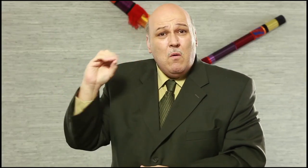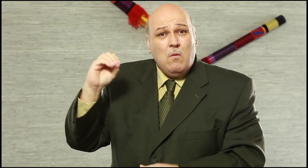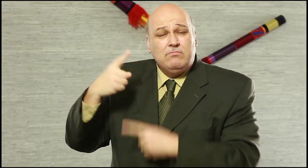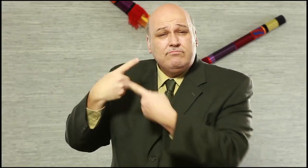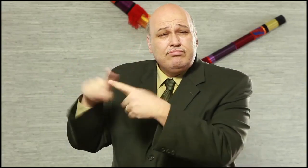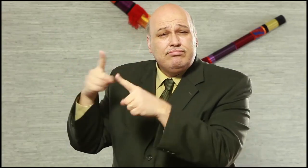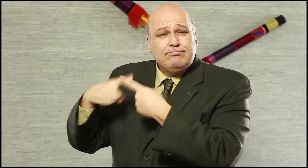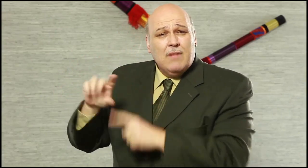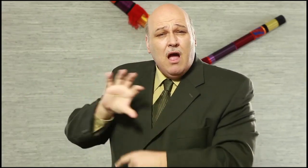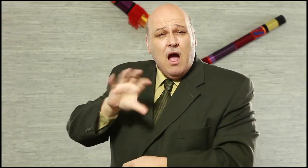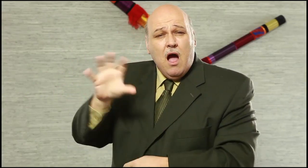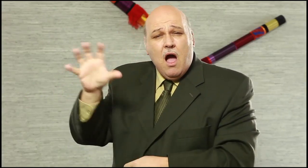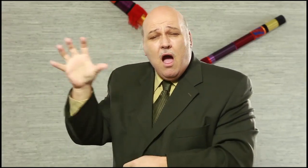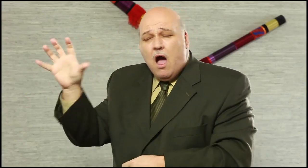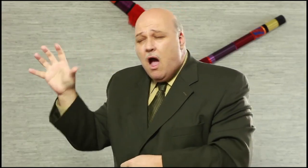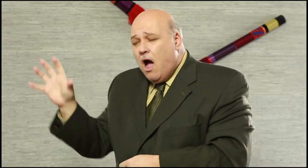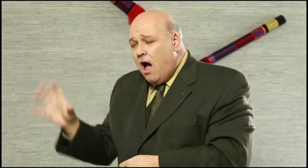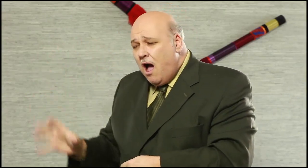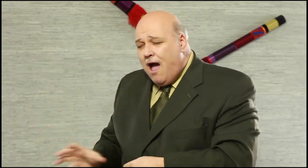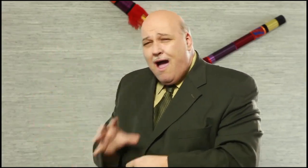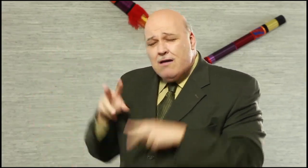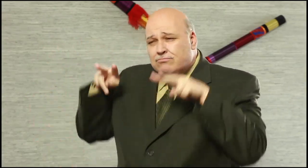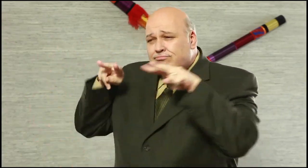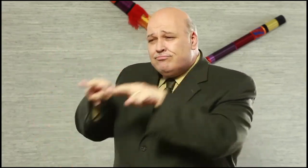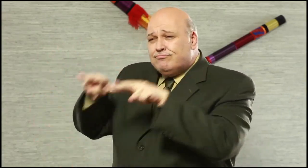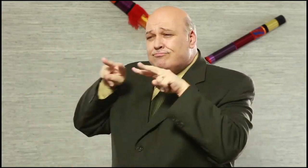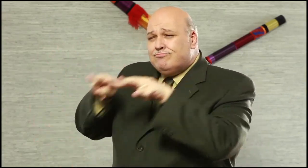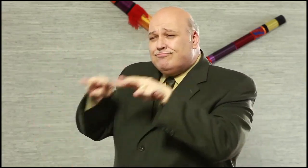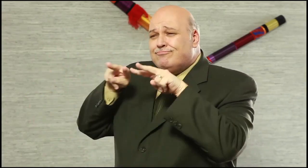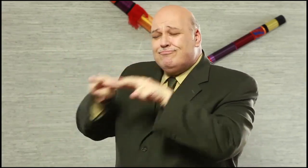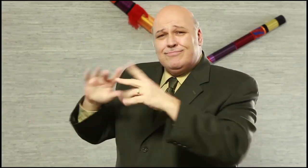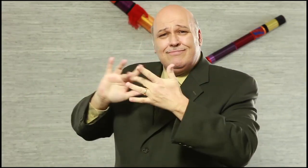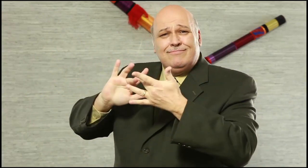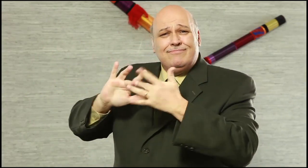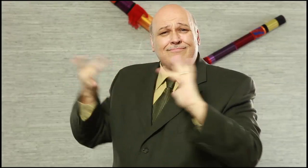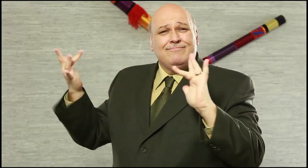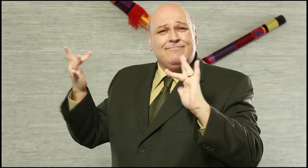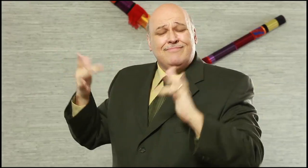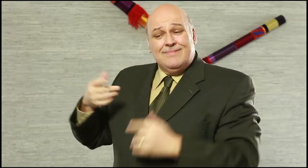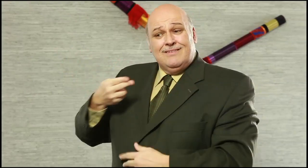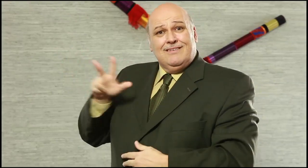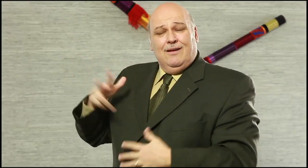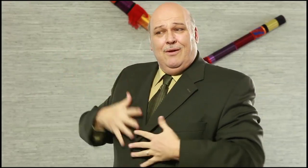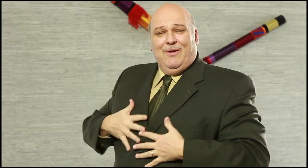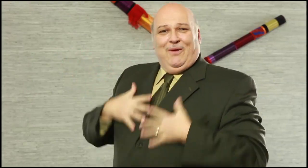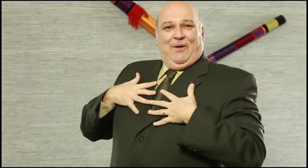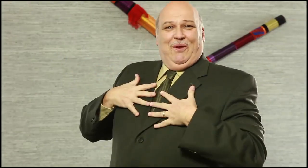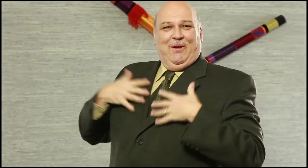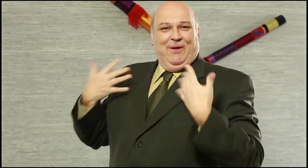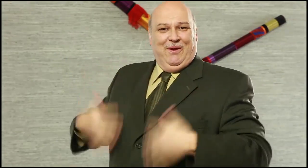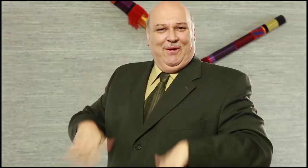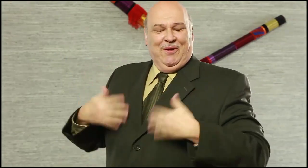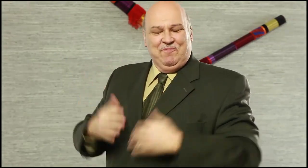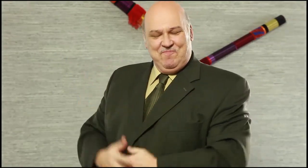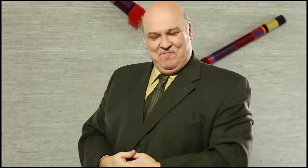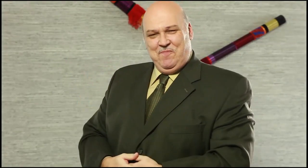world to watch every week! People from over 120 countries watch H3.